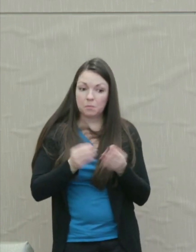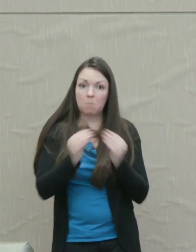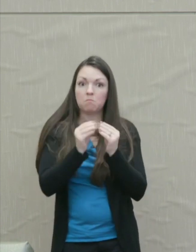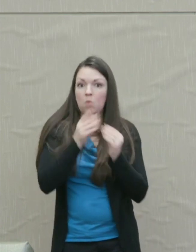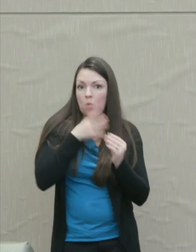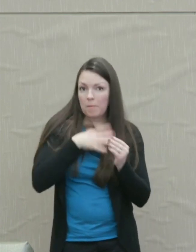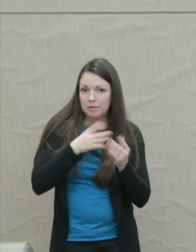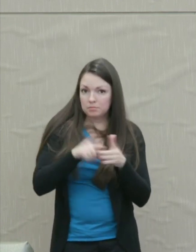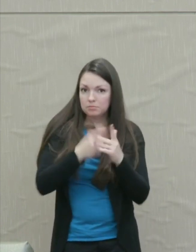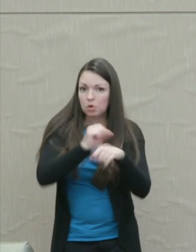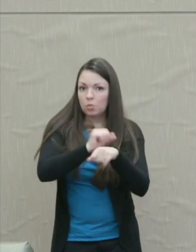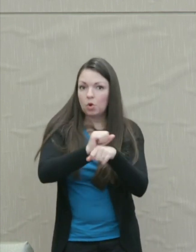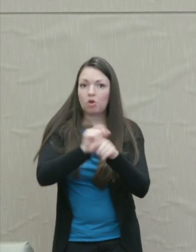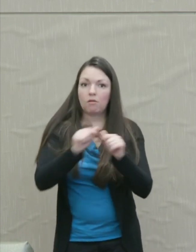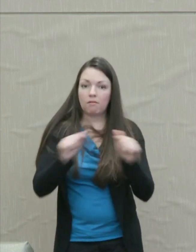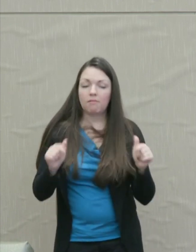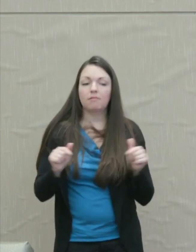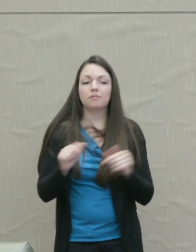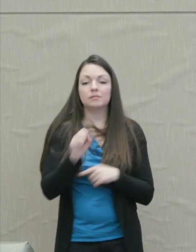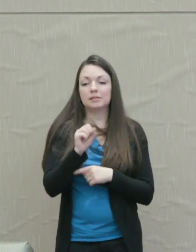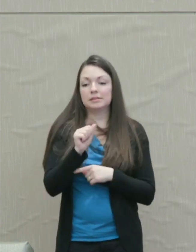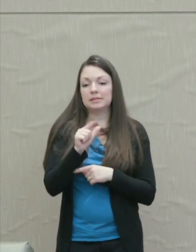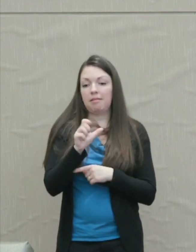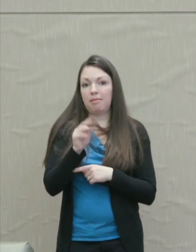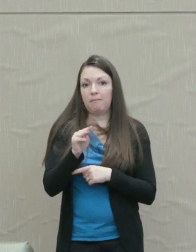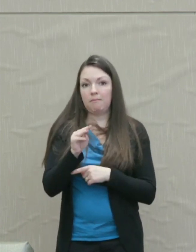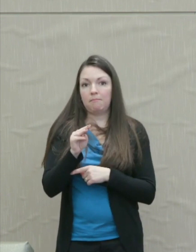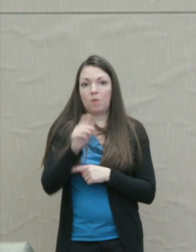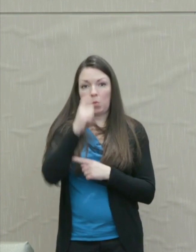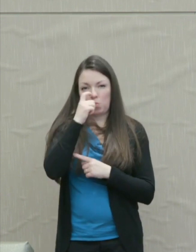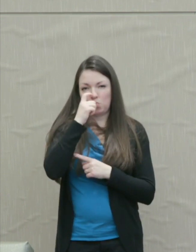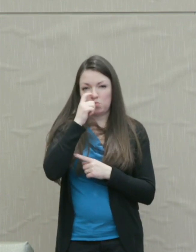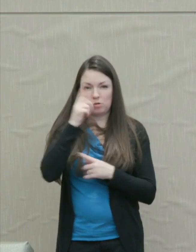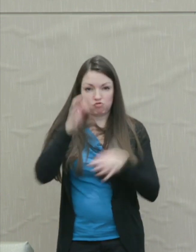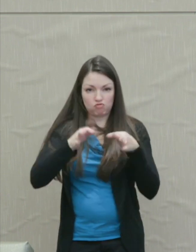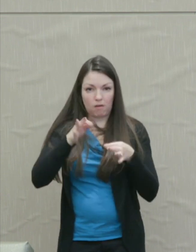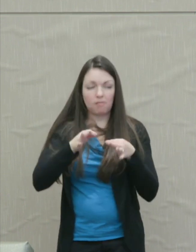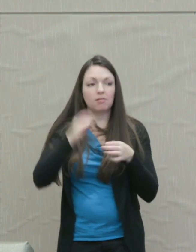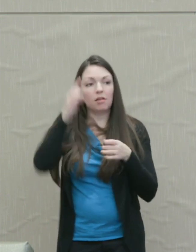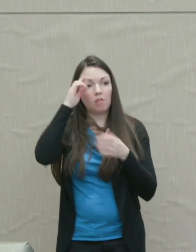Martha Nussbaum: The Salem witch trials were once thought to be the result of group hysteria